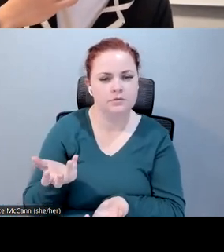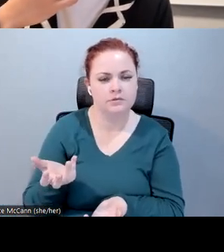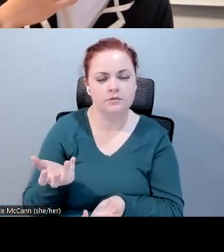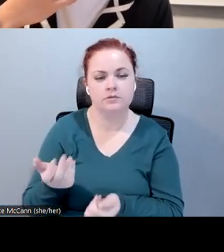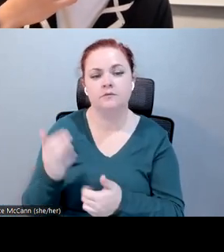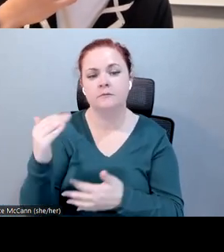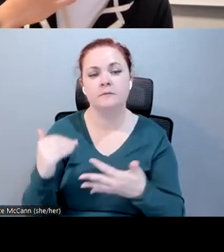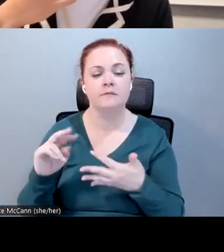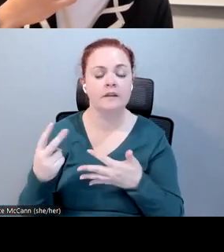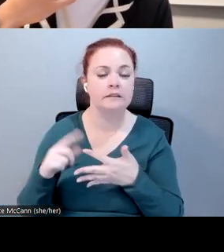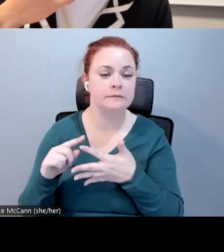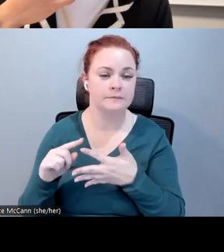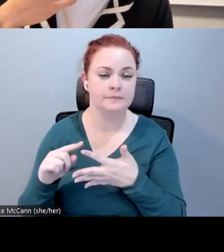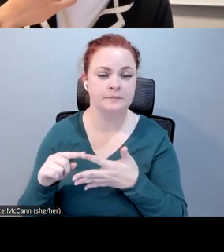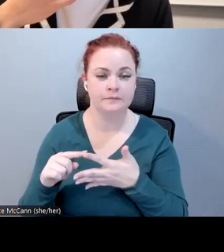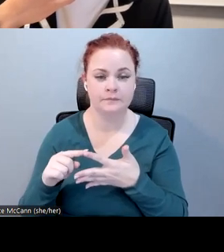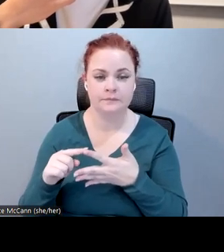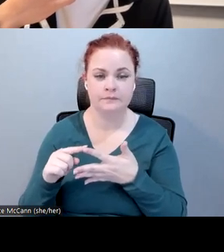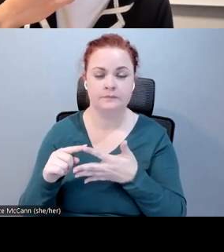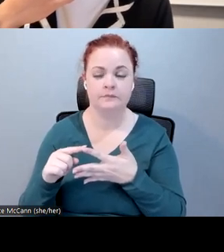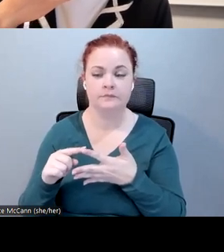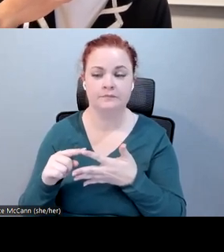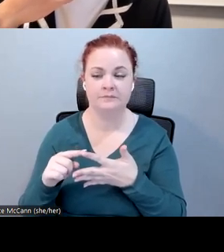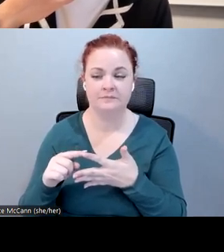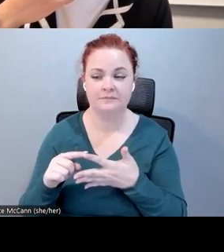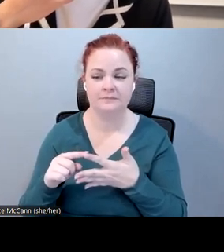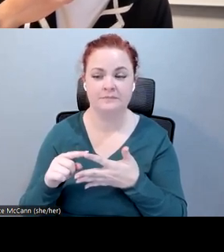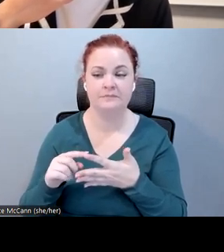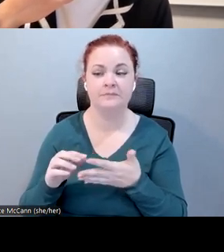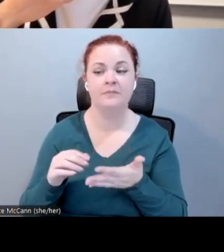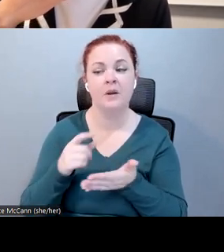question is, with closed captioning designs, they might